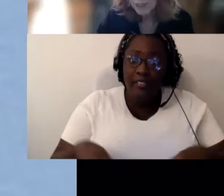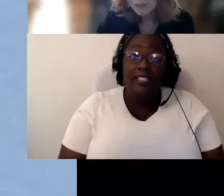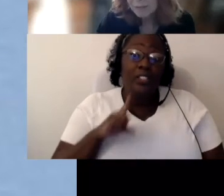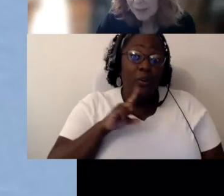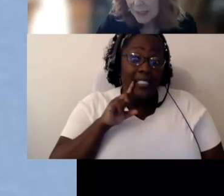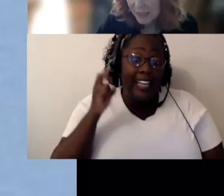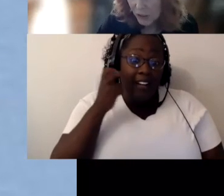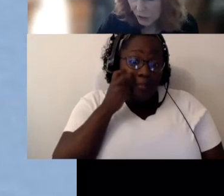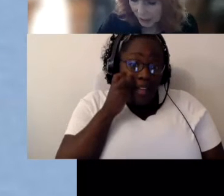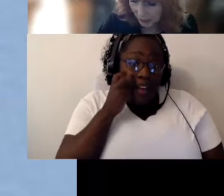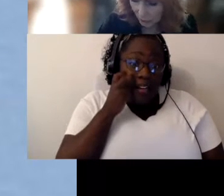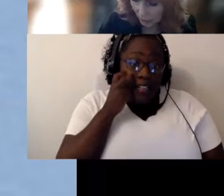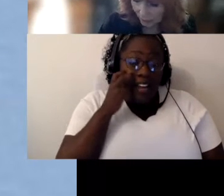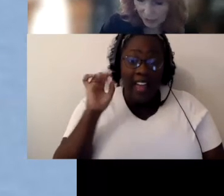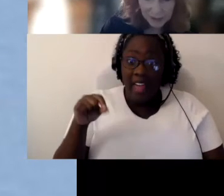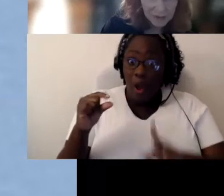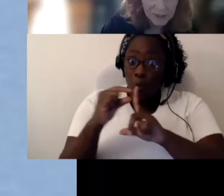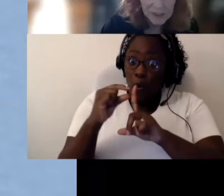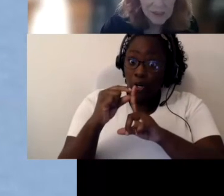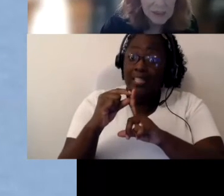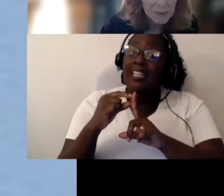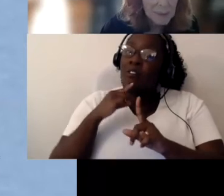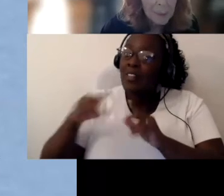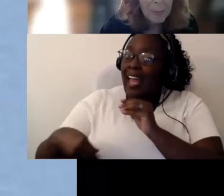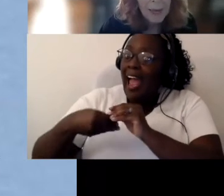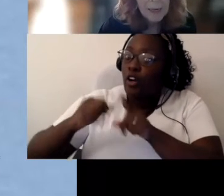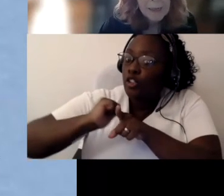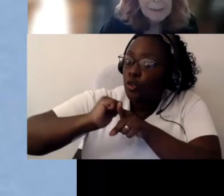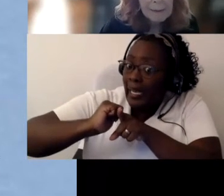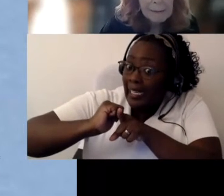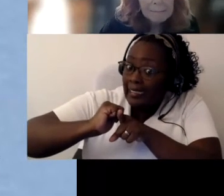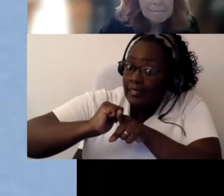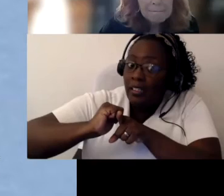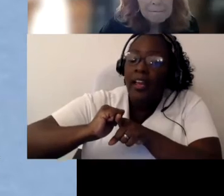wording that says “trained” and “qualified” interveners.